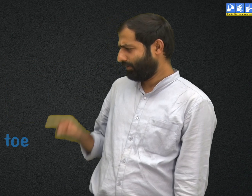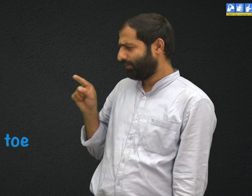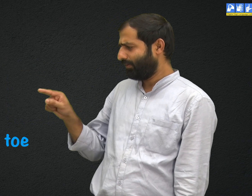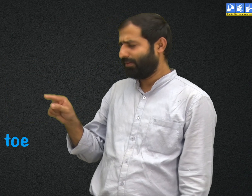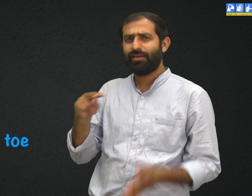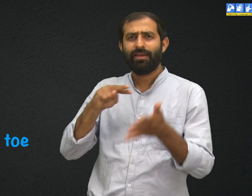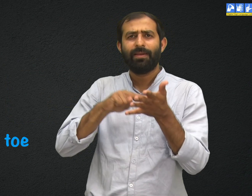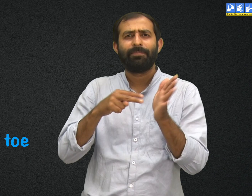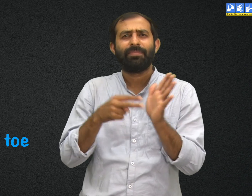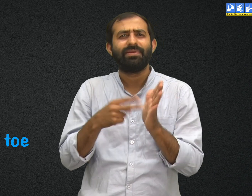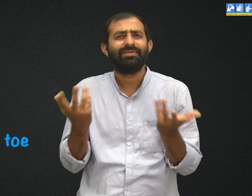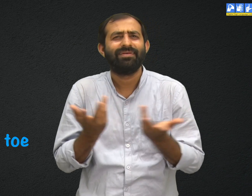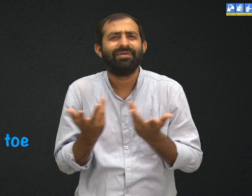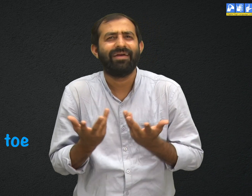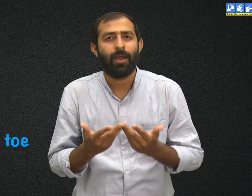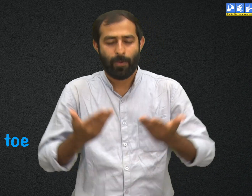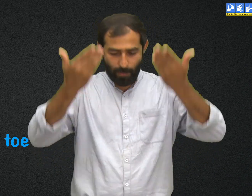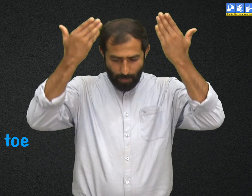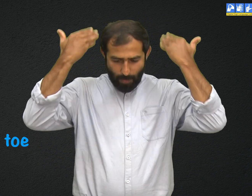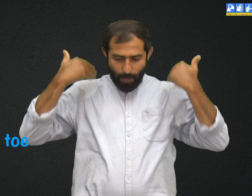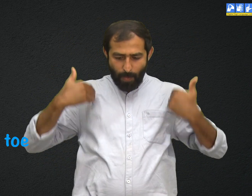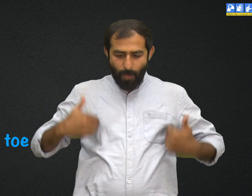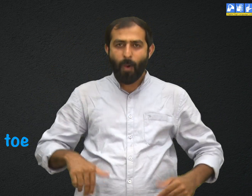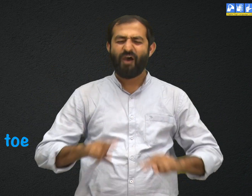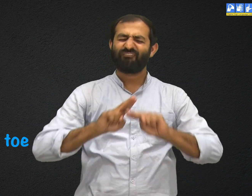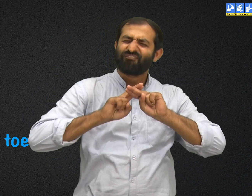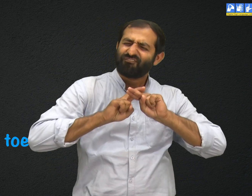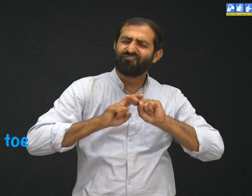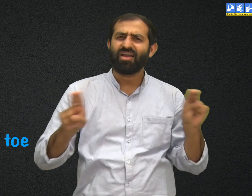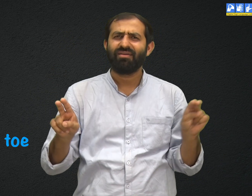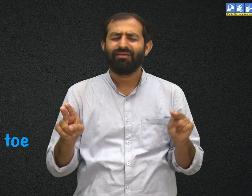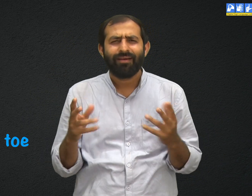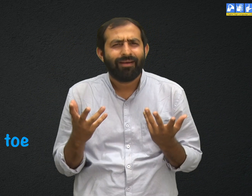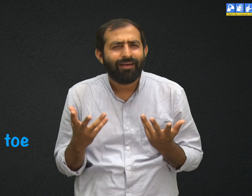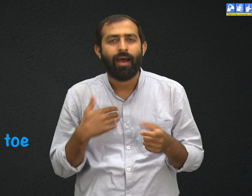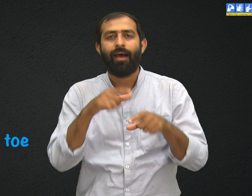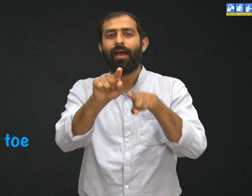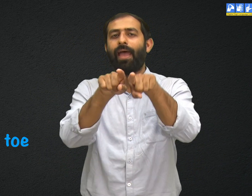The idiom, from head to toe means all over one's body